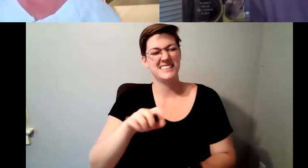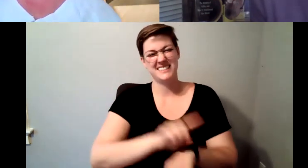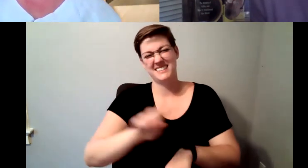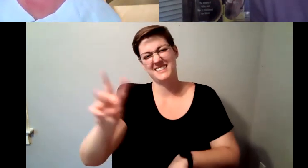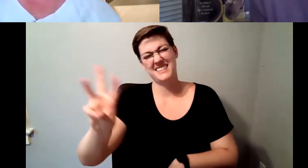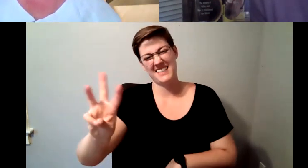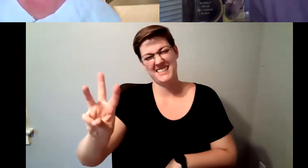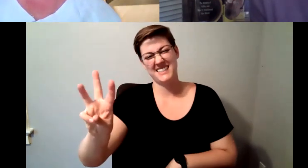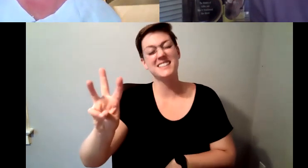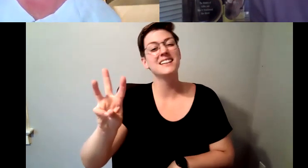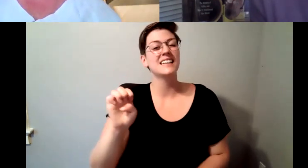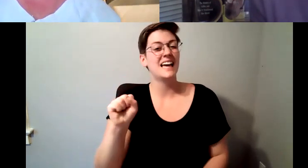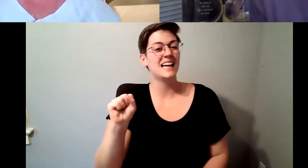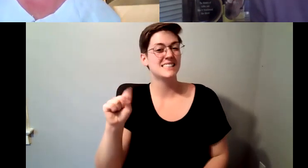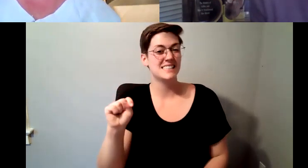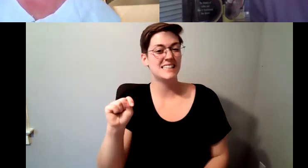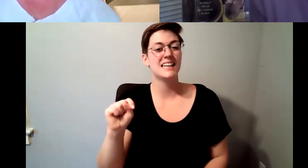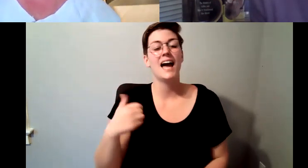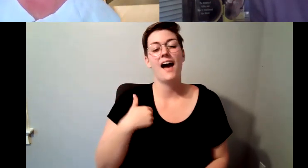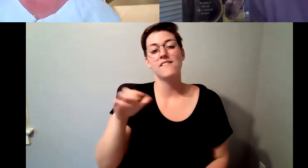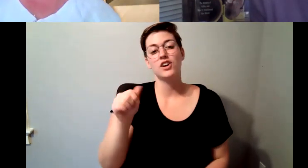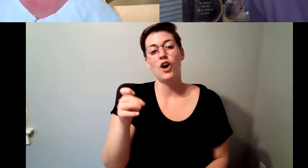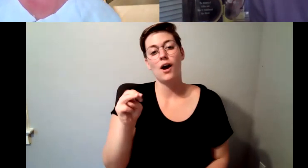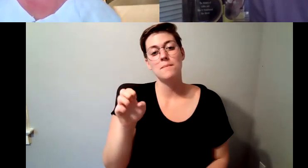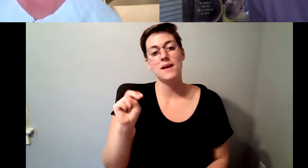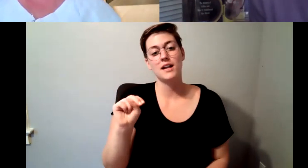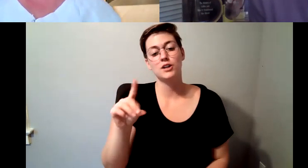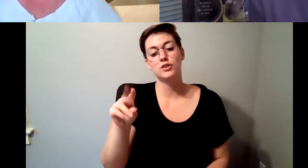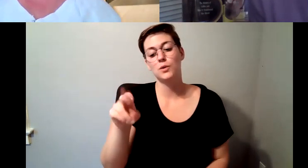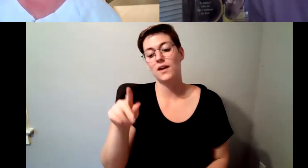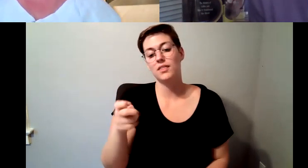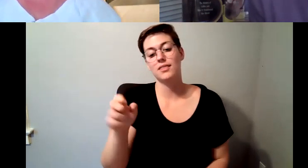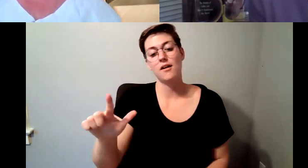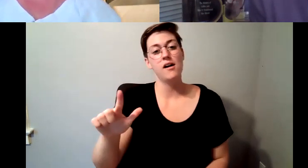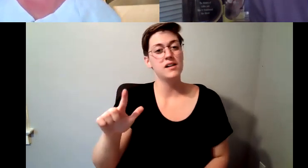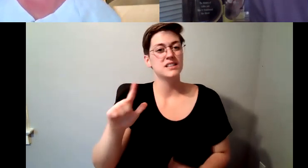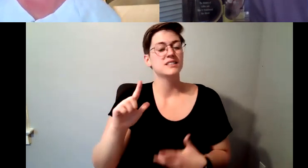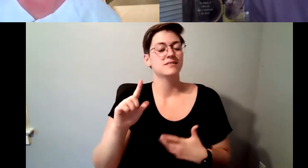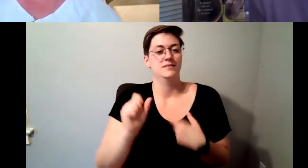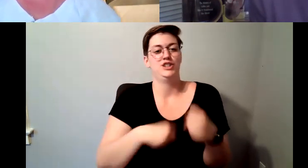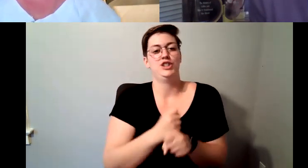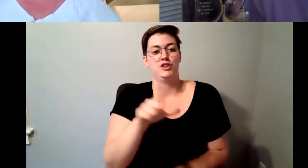Harlan Dolittle class of 14 2014 a Los Angeles based visual effects.